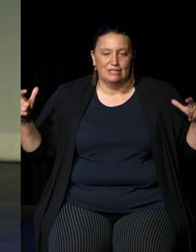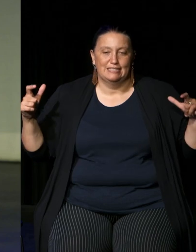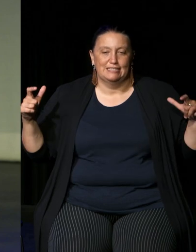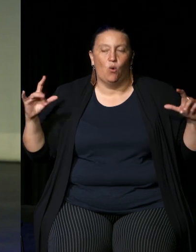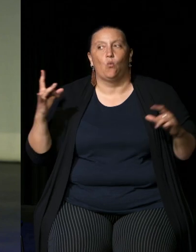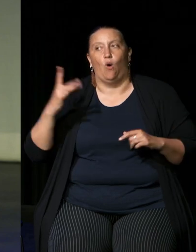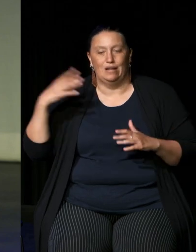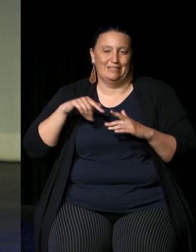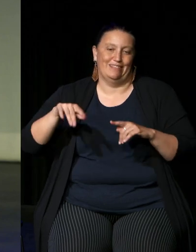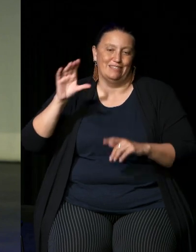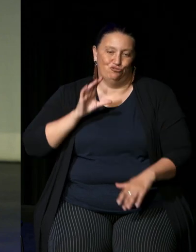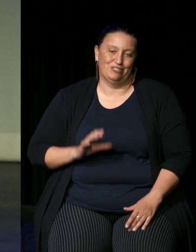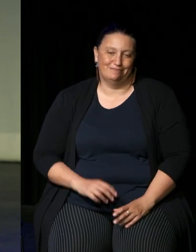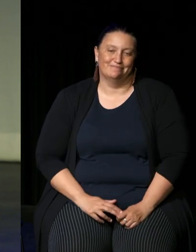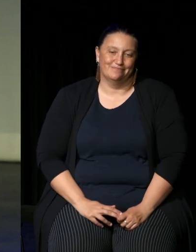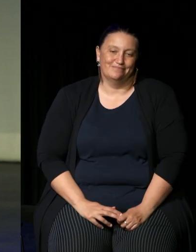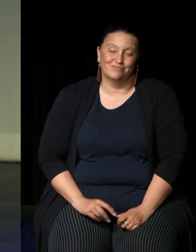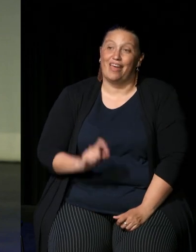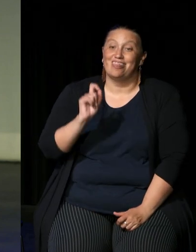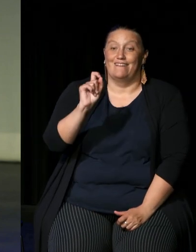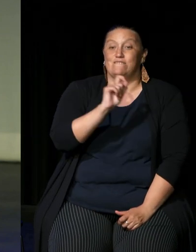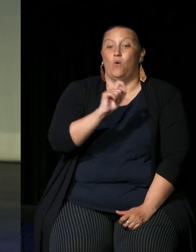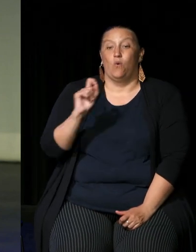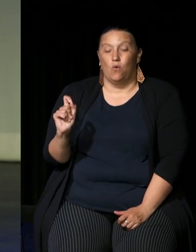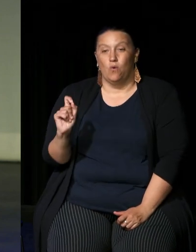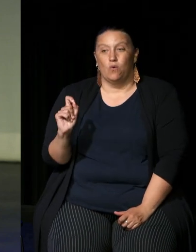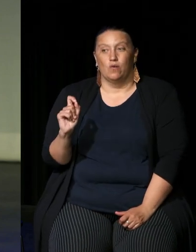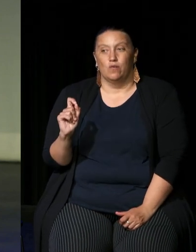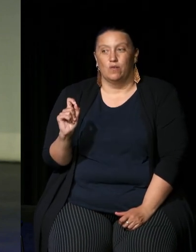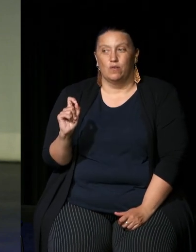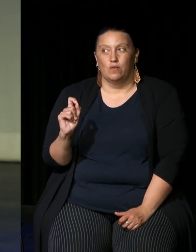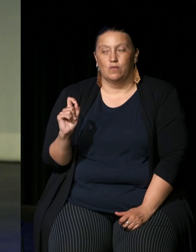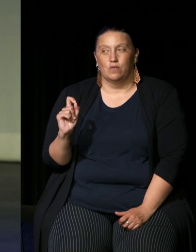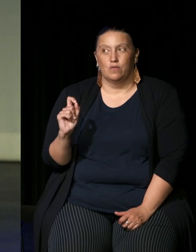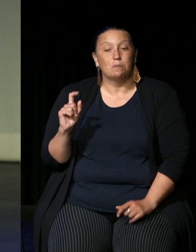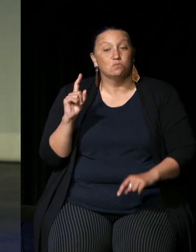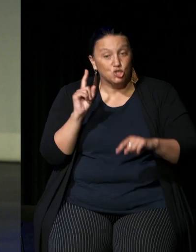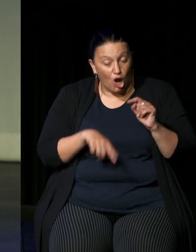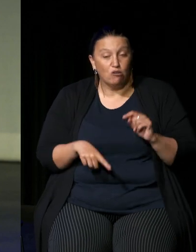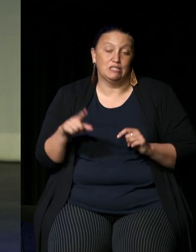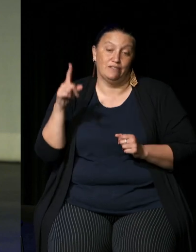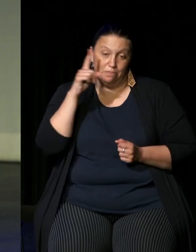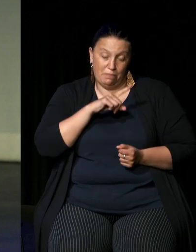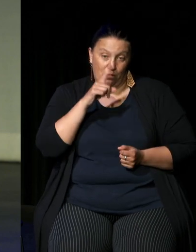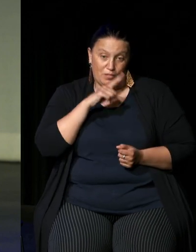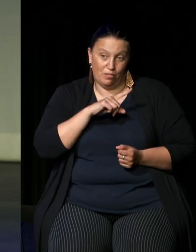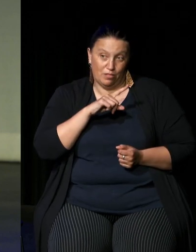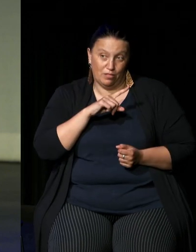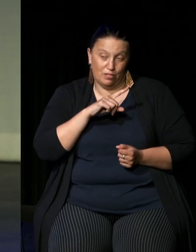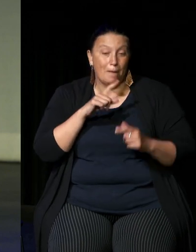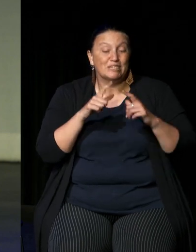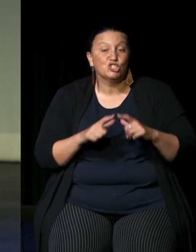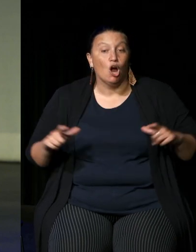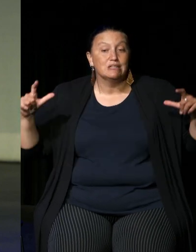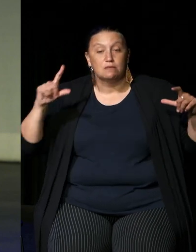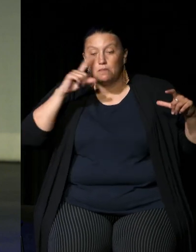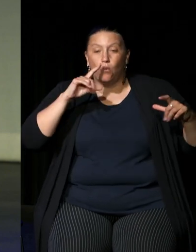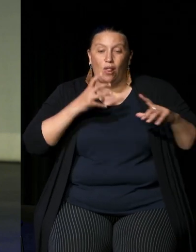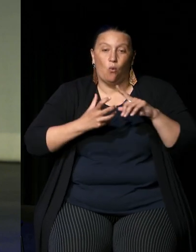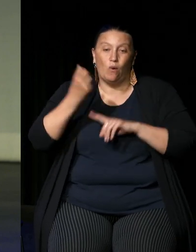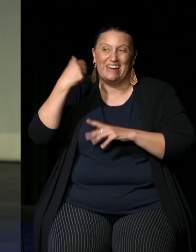country and therefore I think majority people quite often win in this free country Australia